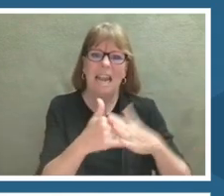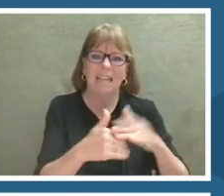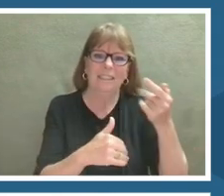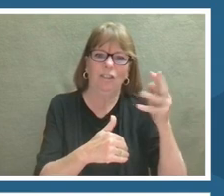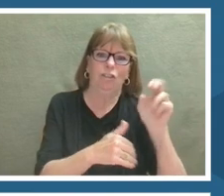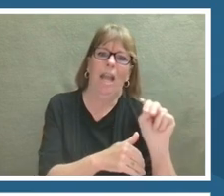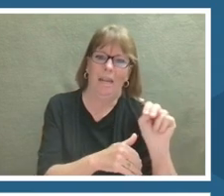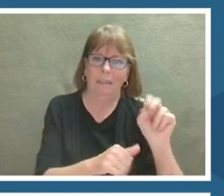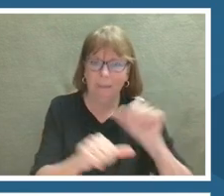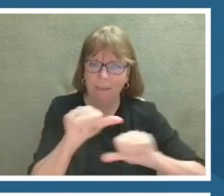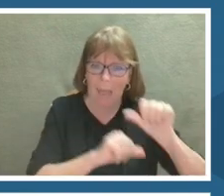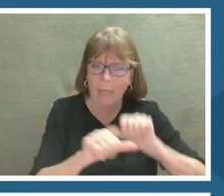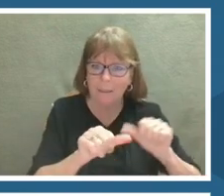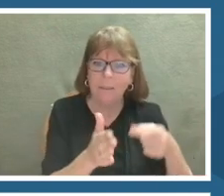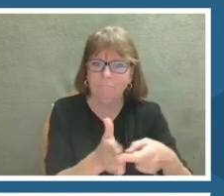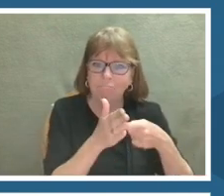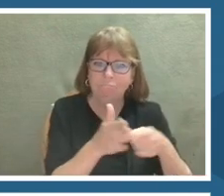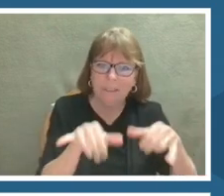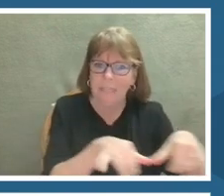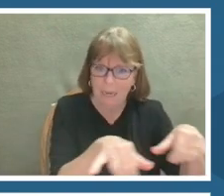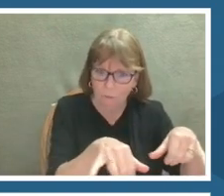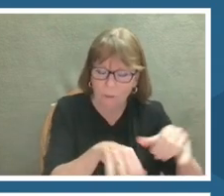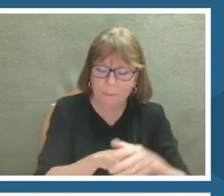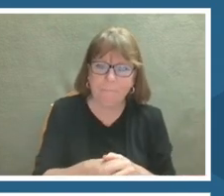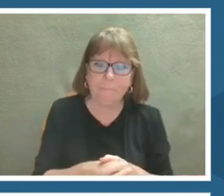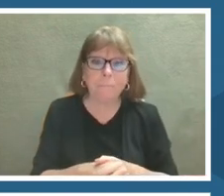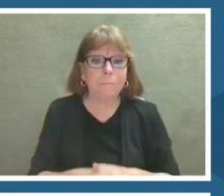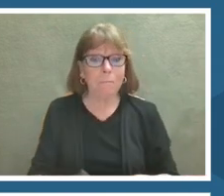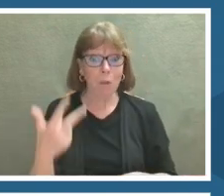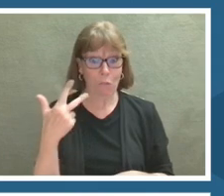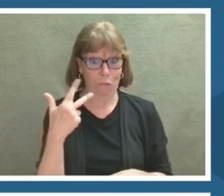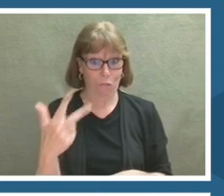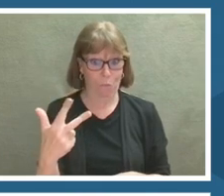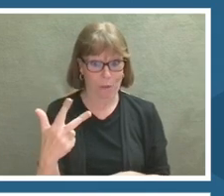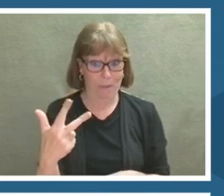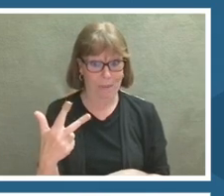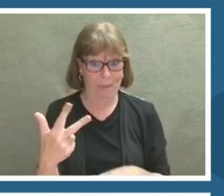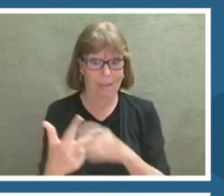For each of the three projects, I will share a quick trailer to introduce the project and